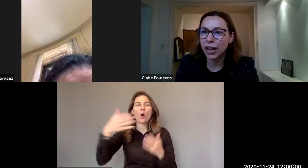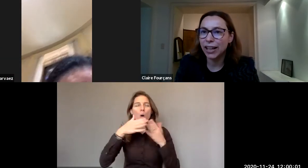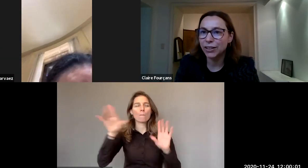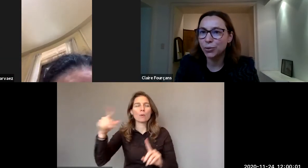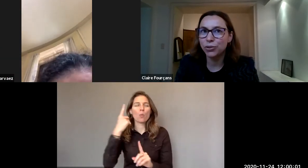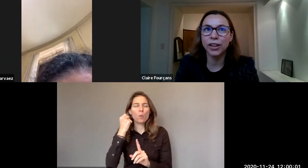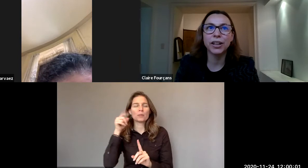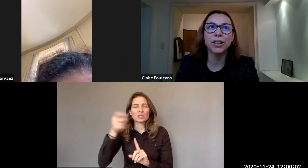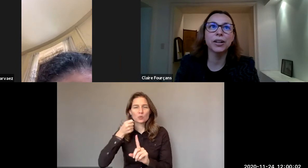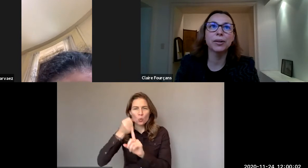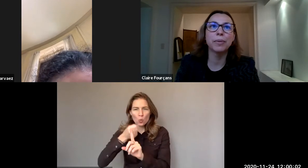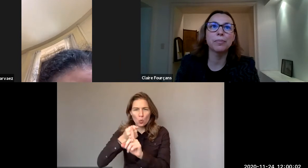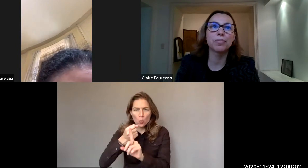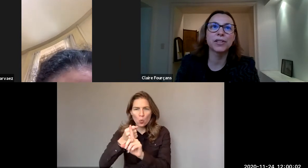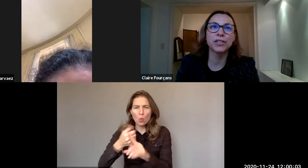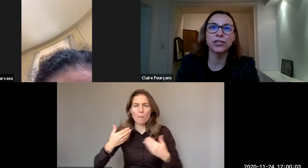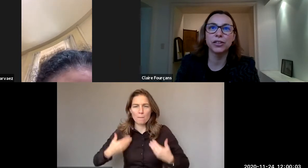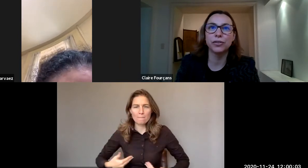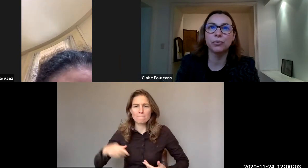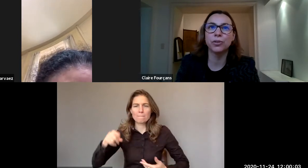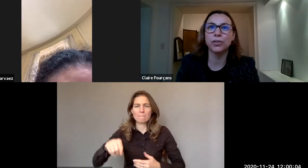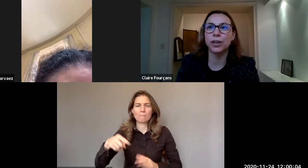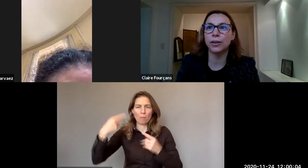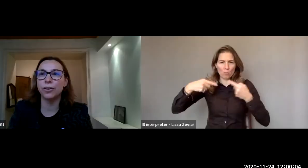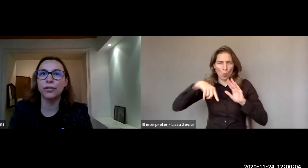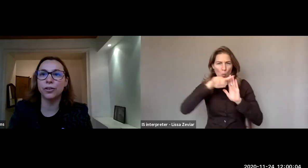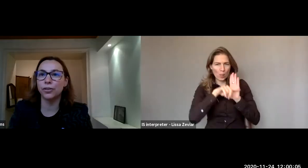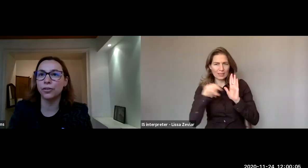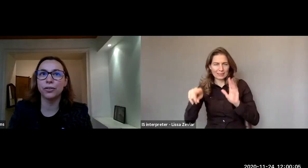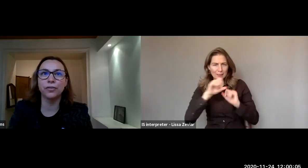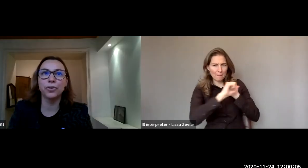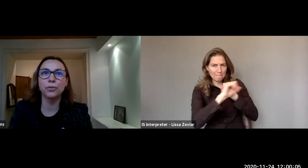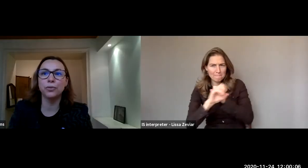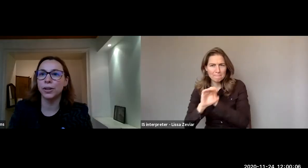I’d like to share my presentation, if you'd allow for a few minutes.